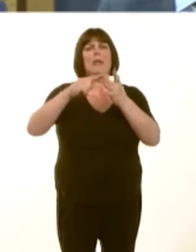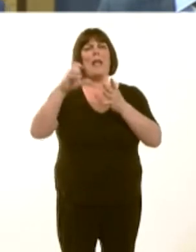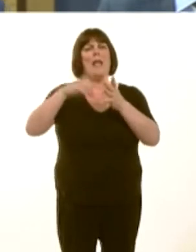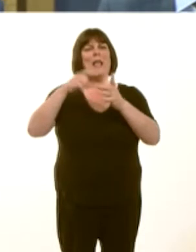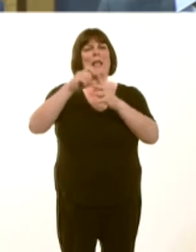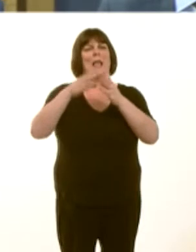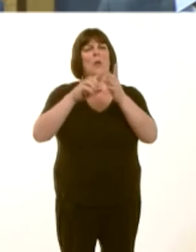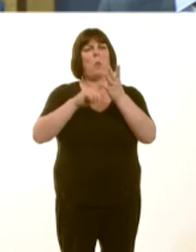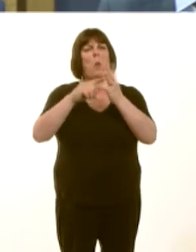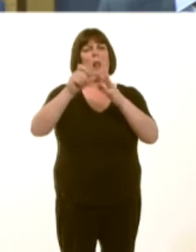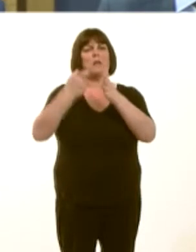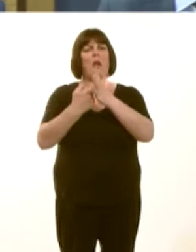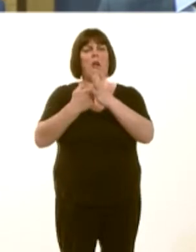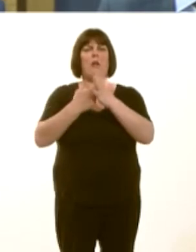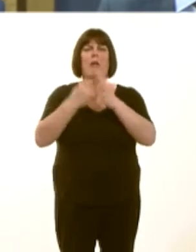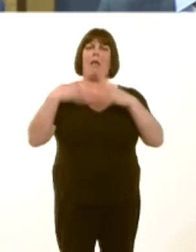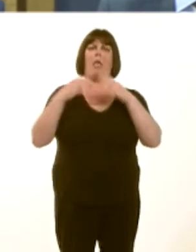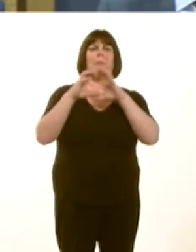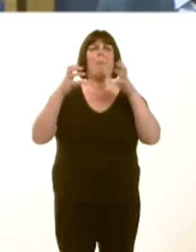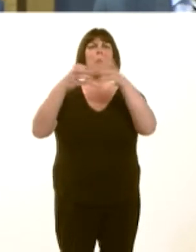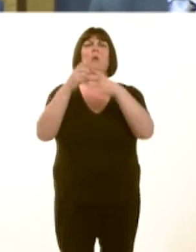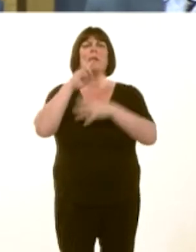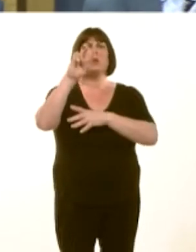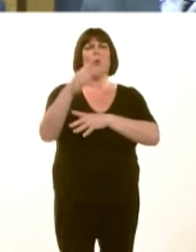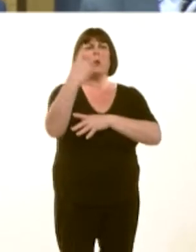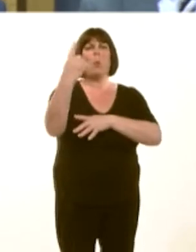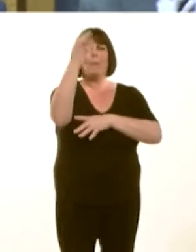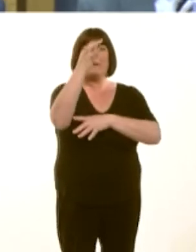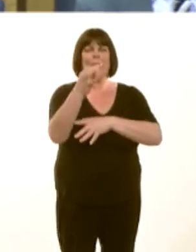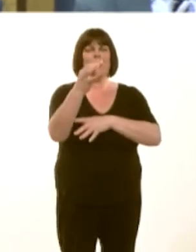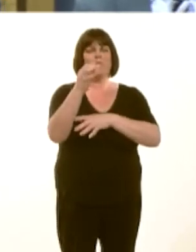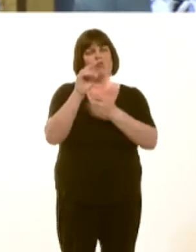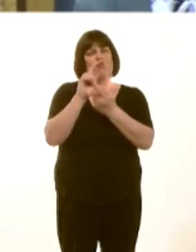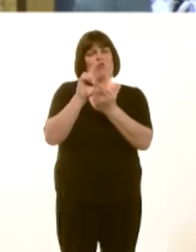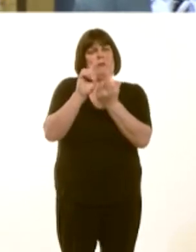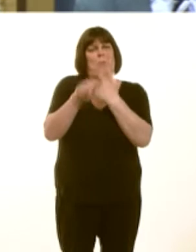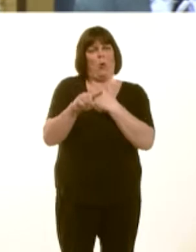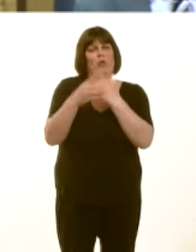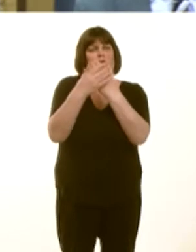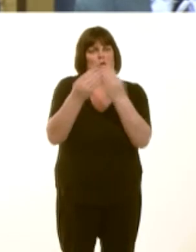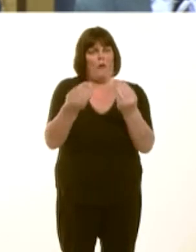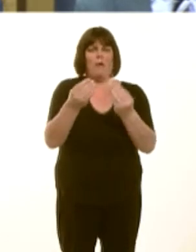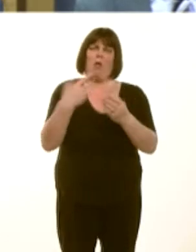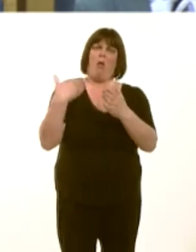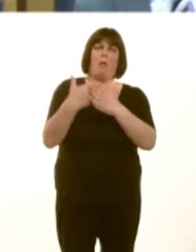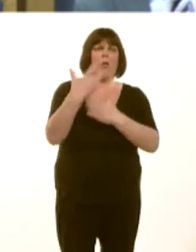21 per cent are being resolved within 30 days, and, worse than that, a greater number than